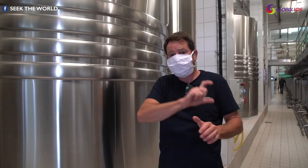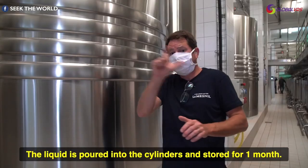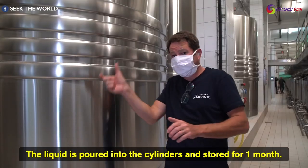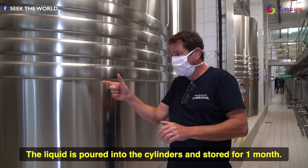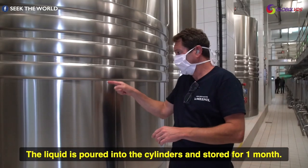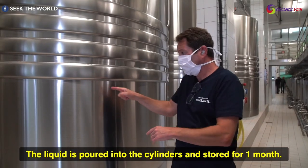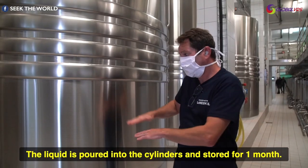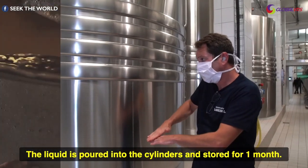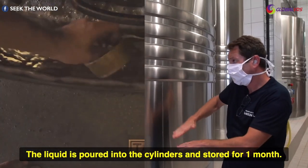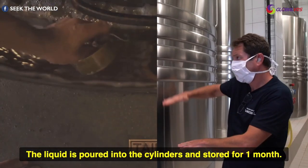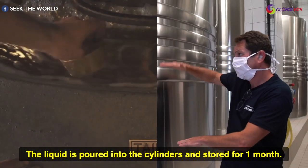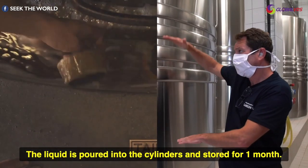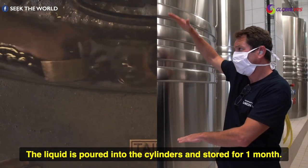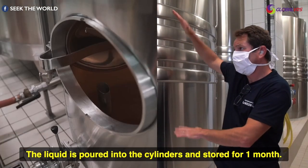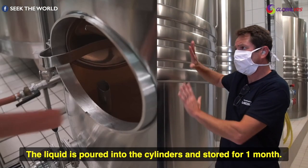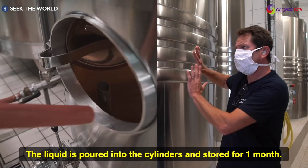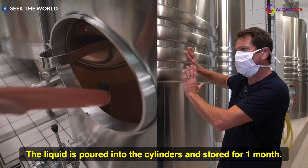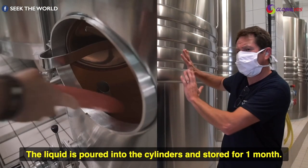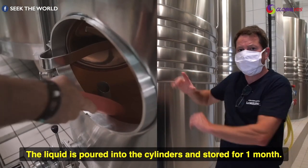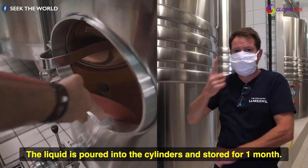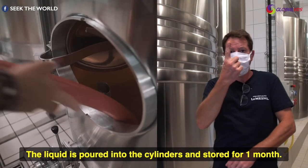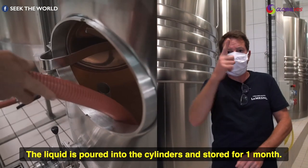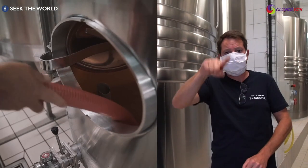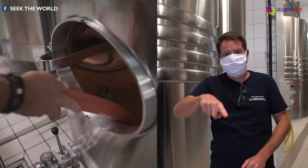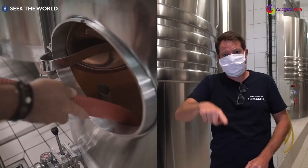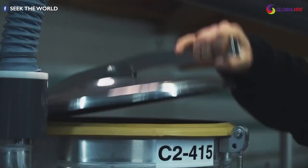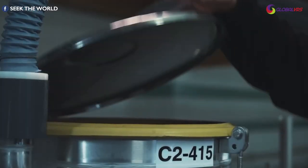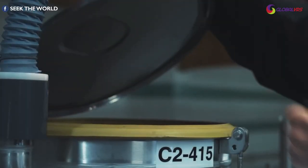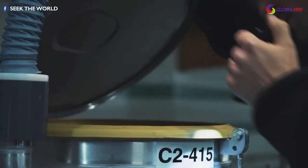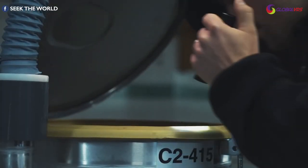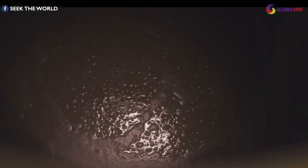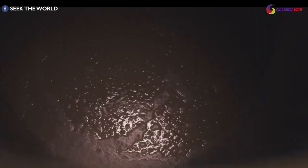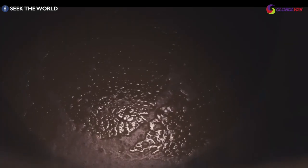the liquid is poured into the cylinders and stored for one month